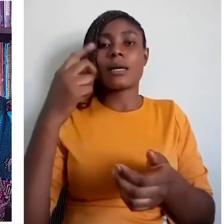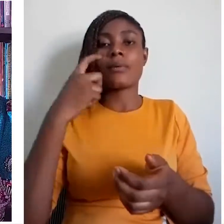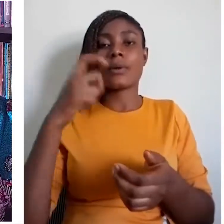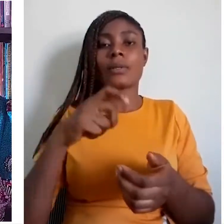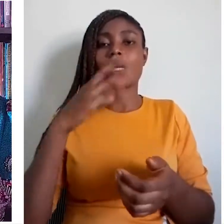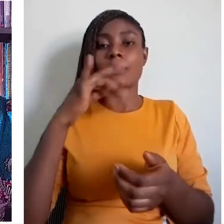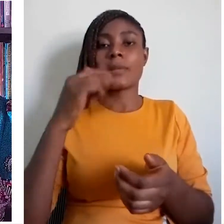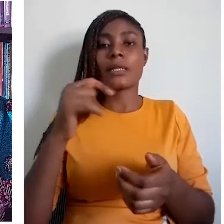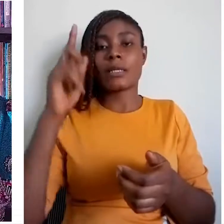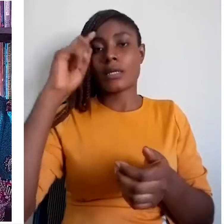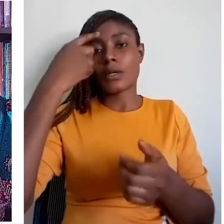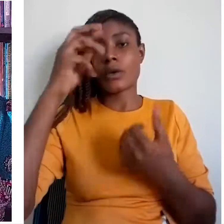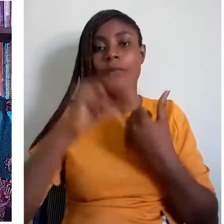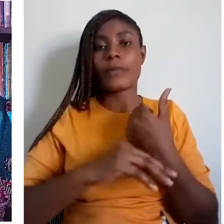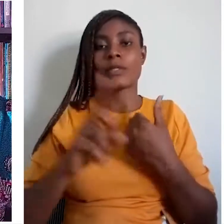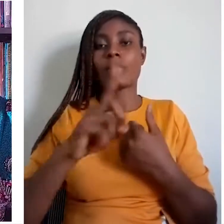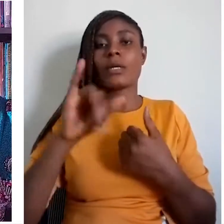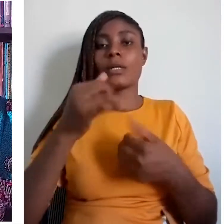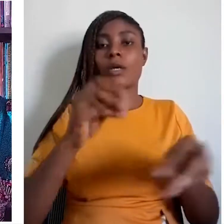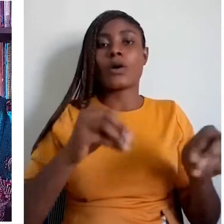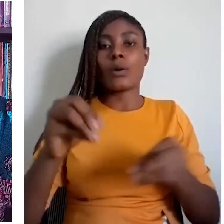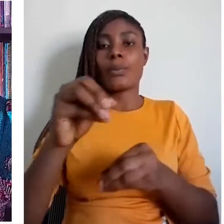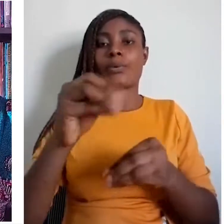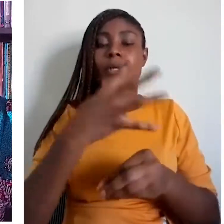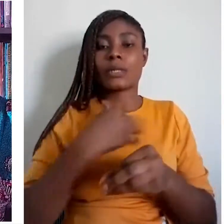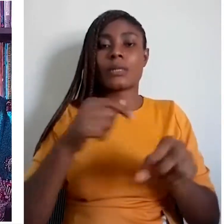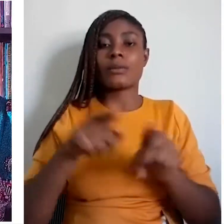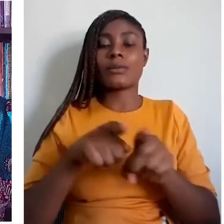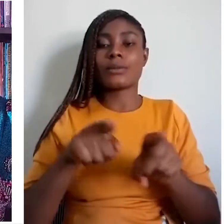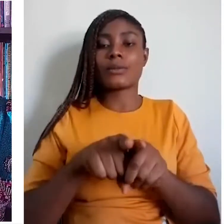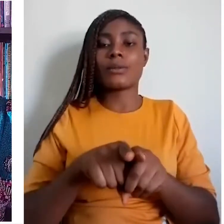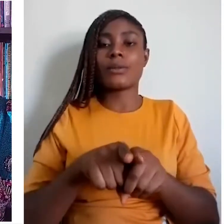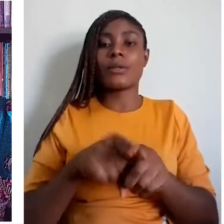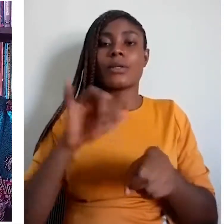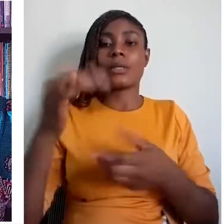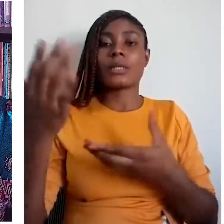and they enjoy some officialdom and legality.